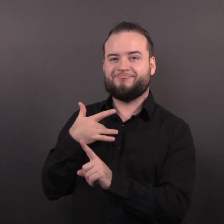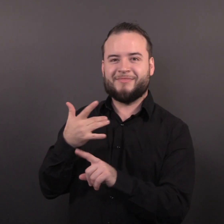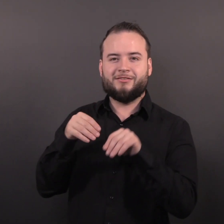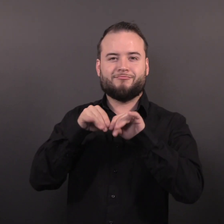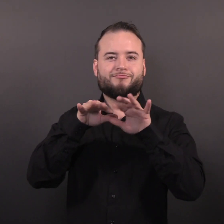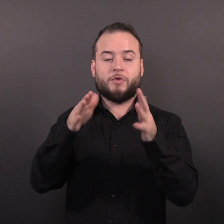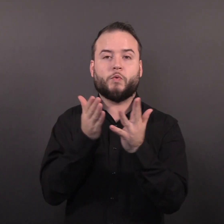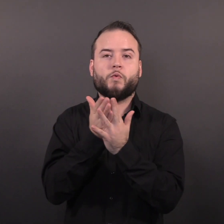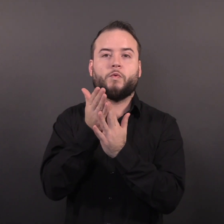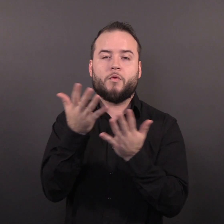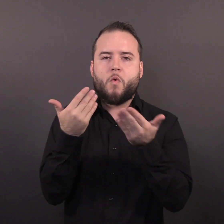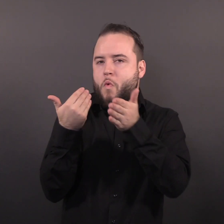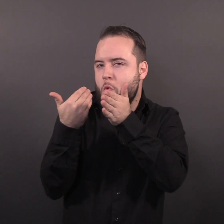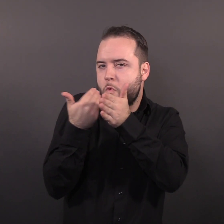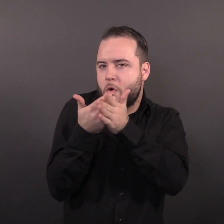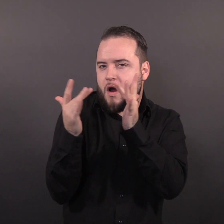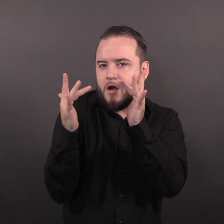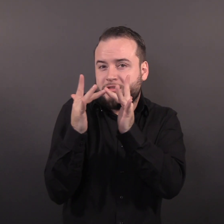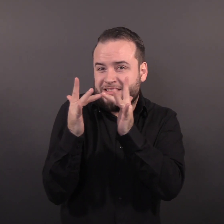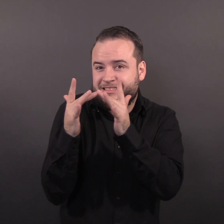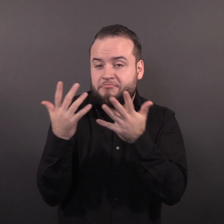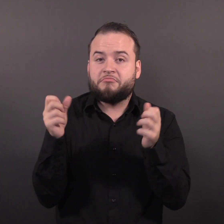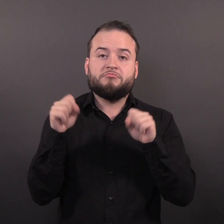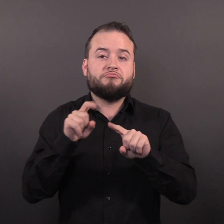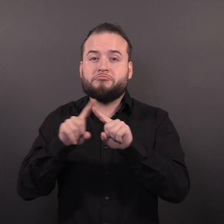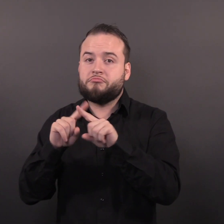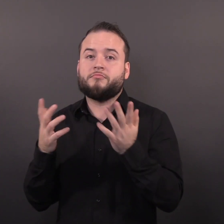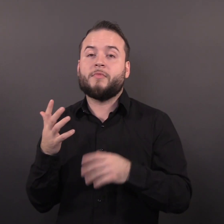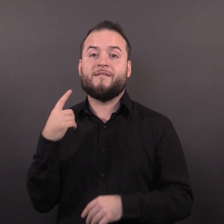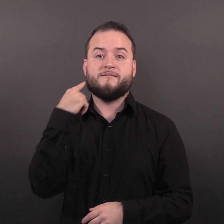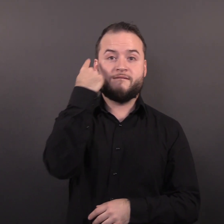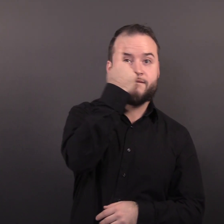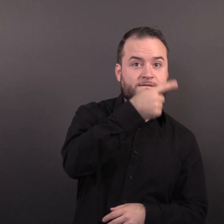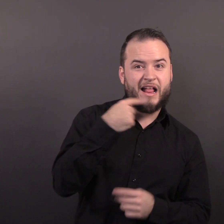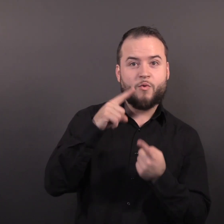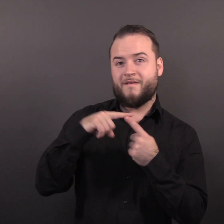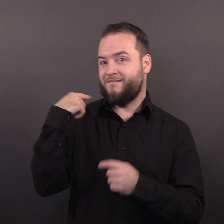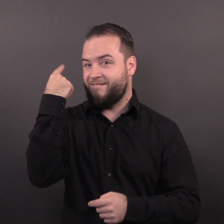(face-to-face, skin-to-skin, mouth-to-mouth and mouth-to-skin)